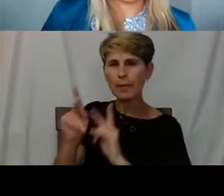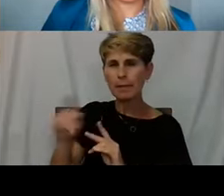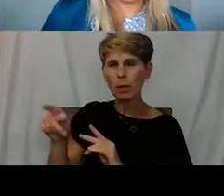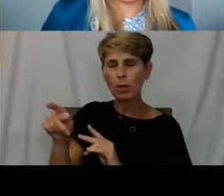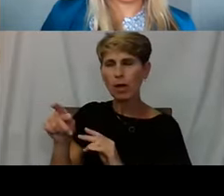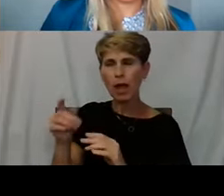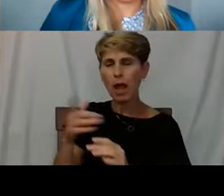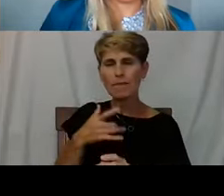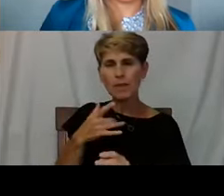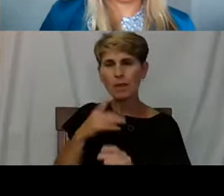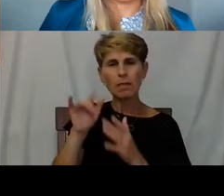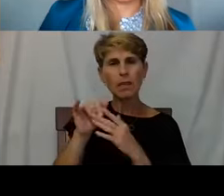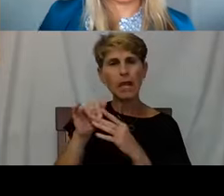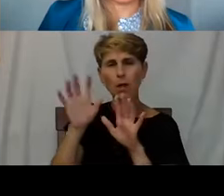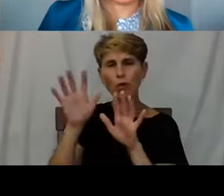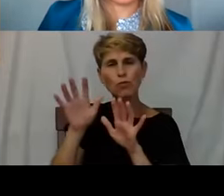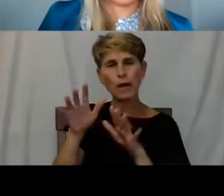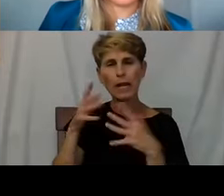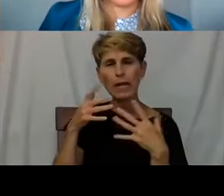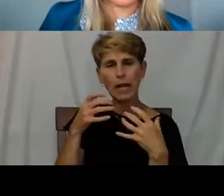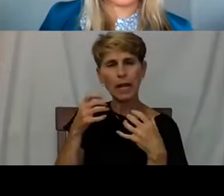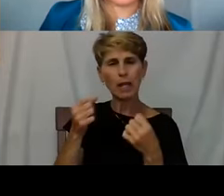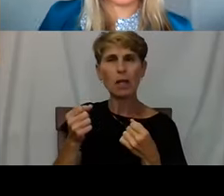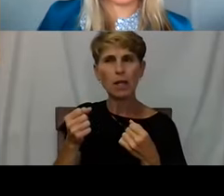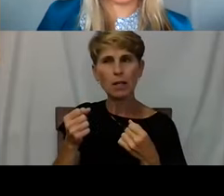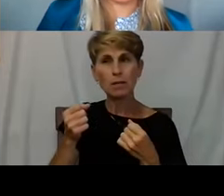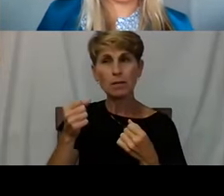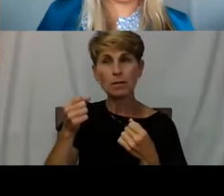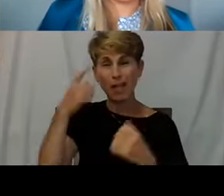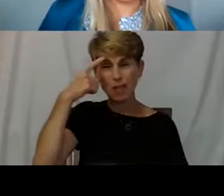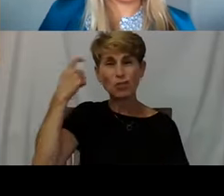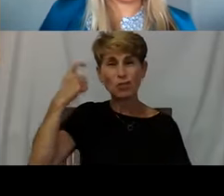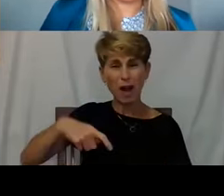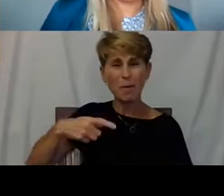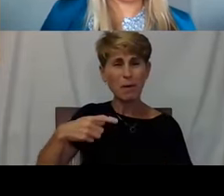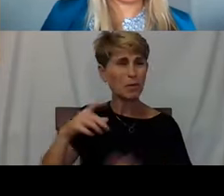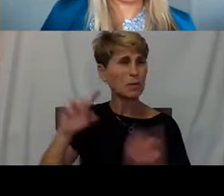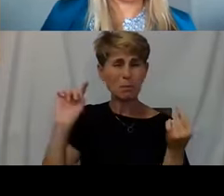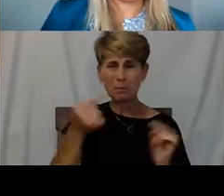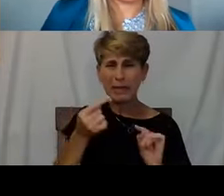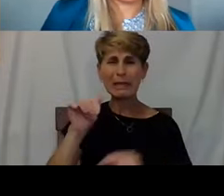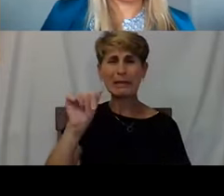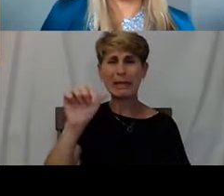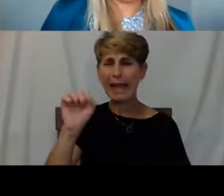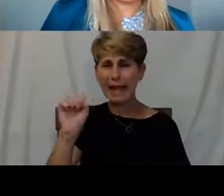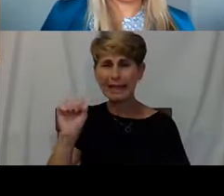Like I spoke a lot about trauma. Like trauma was a pain in arse while I was in it, and it has resounding effects.